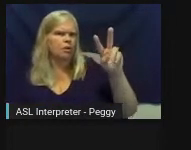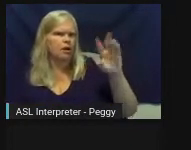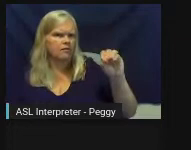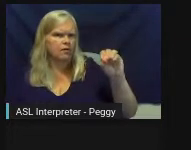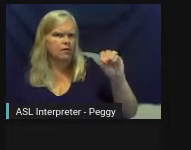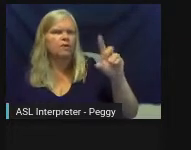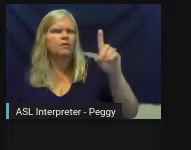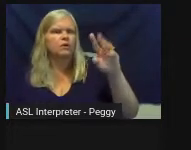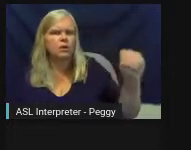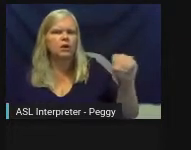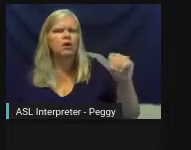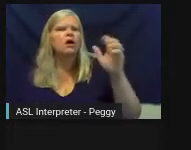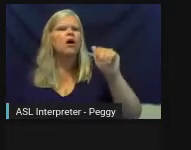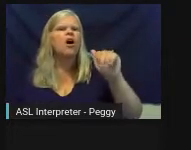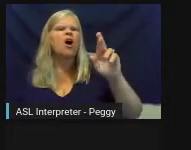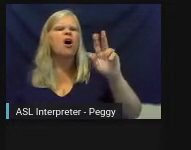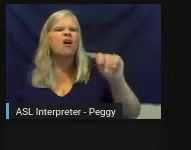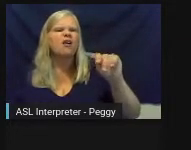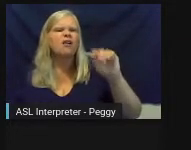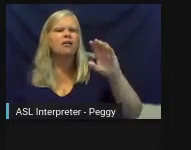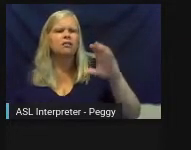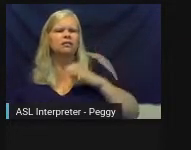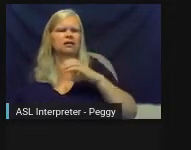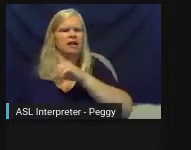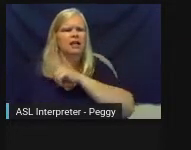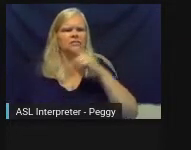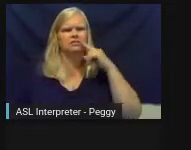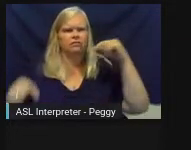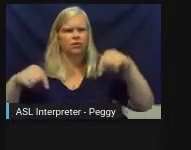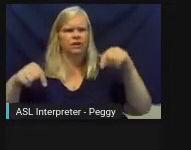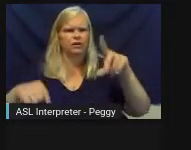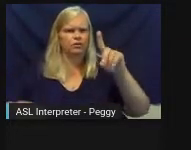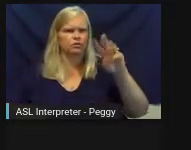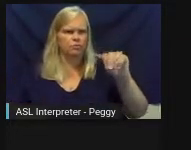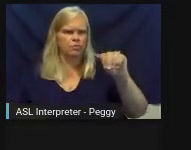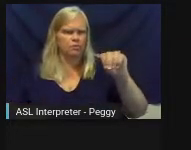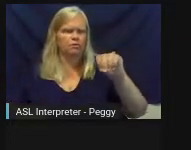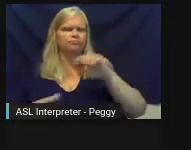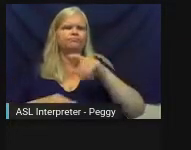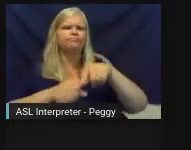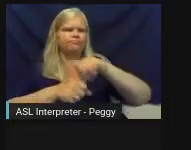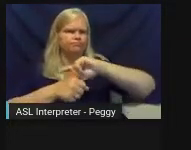for Central Iowa in the Des Moines metro. I'm really pleased to be part of this session this